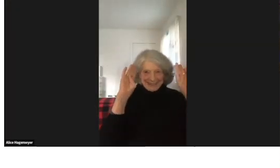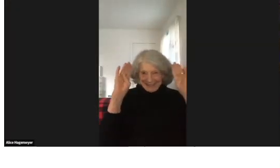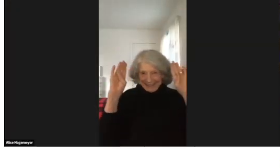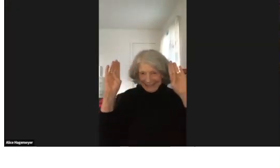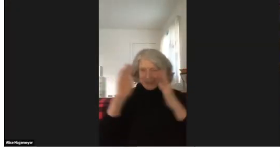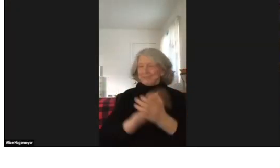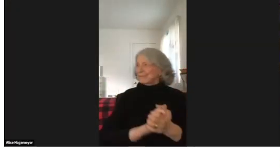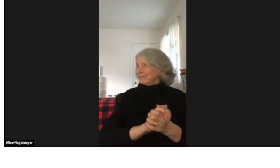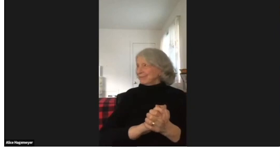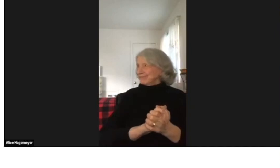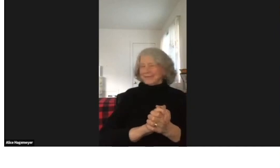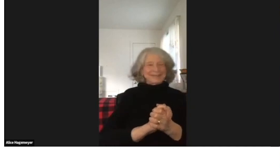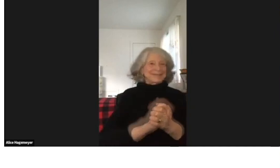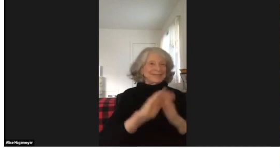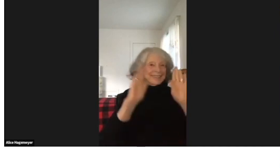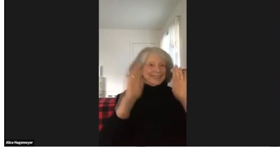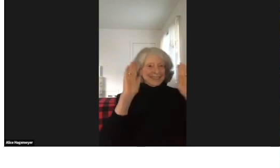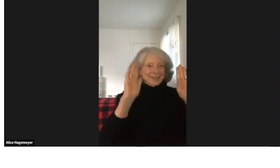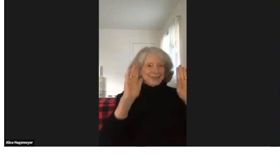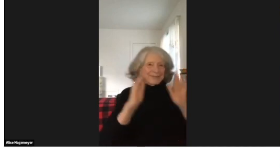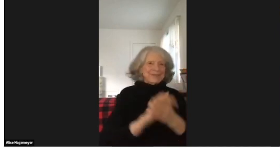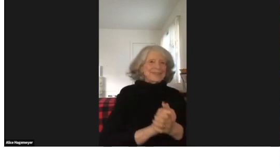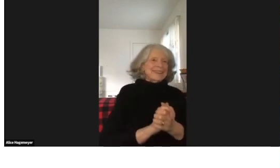Hello, everyone. Hello.